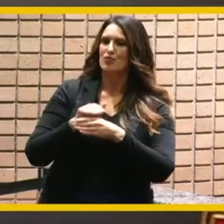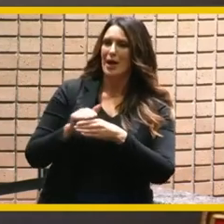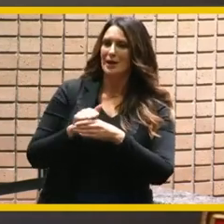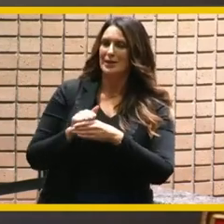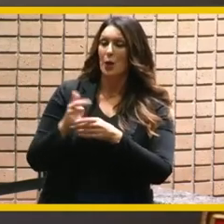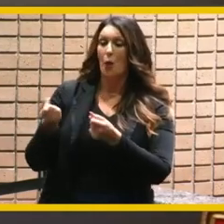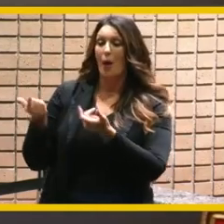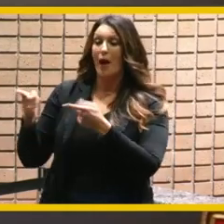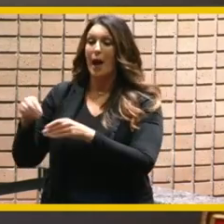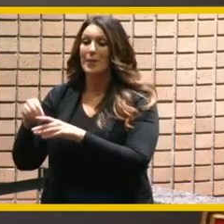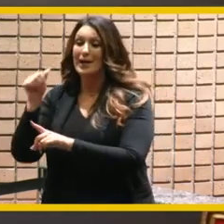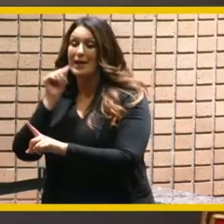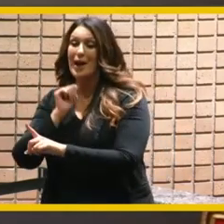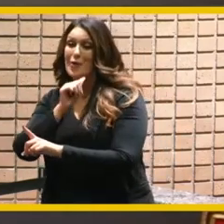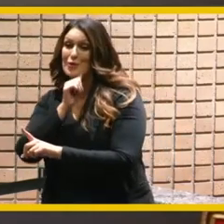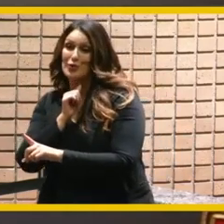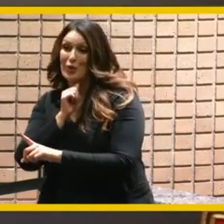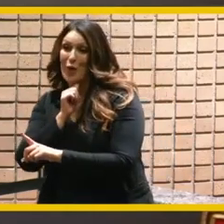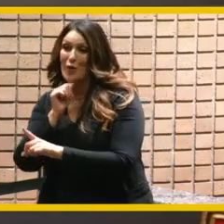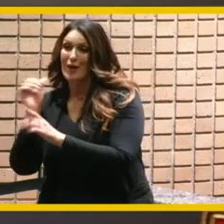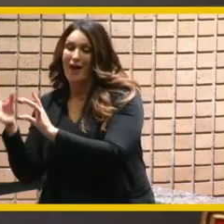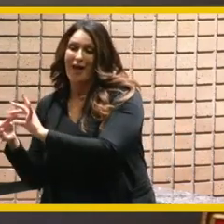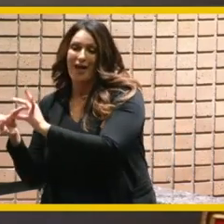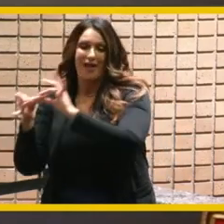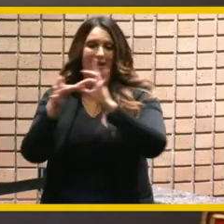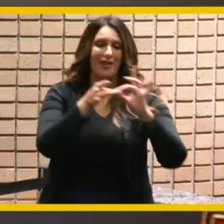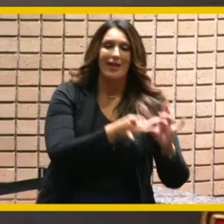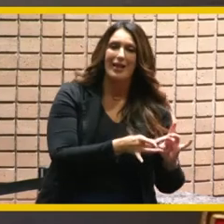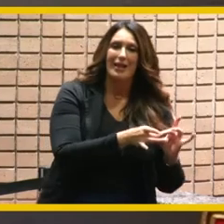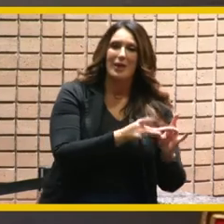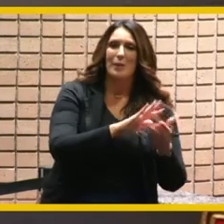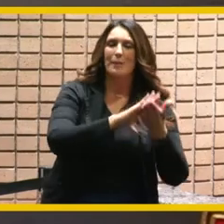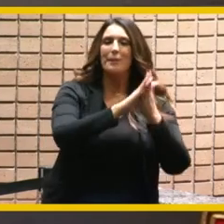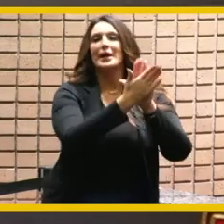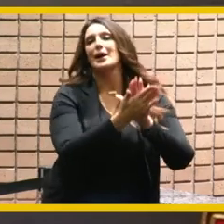and rusty took what we learned and applied it into making city hall a much better place to